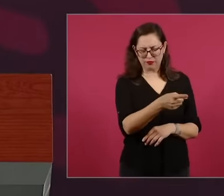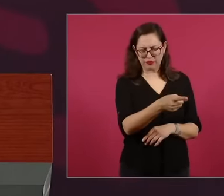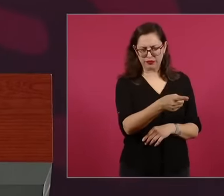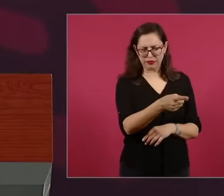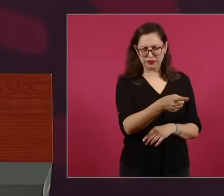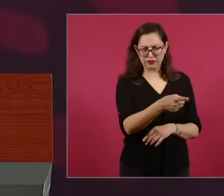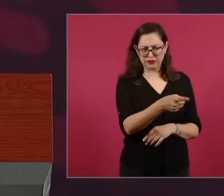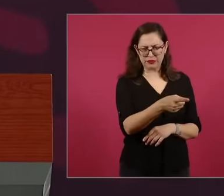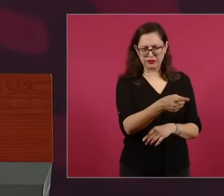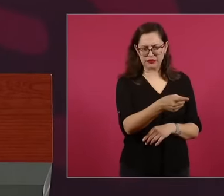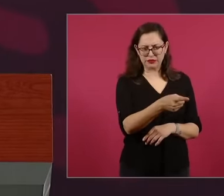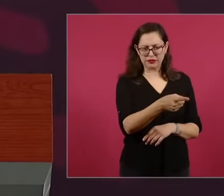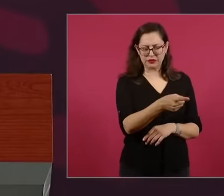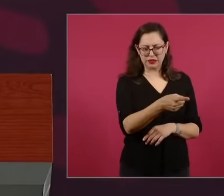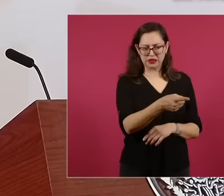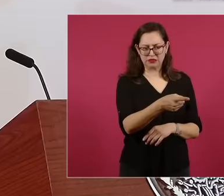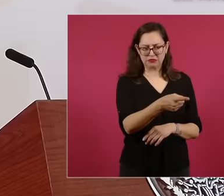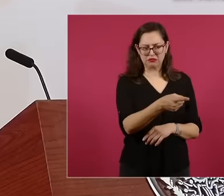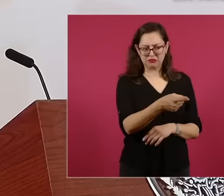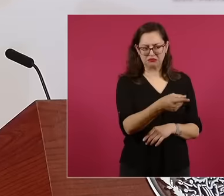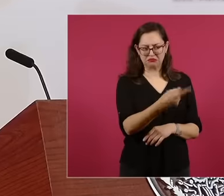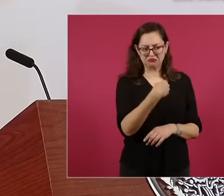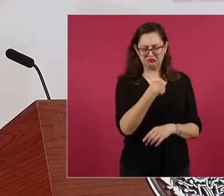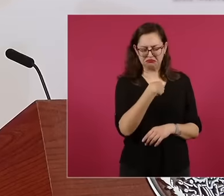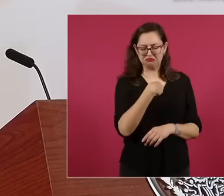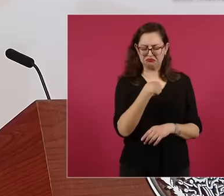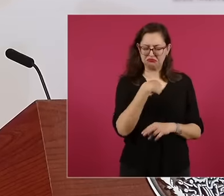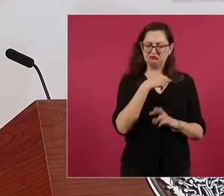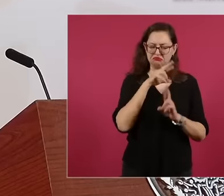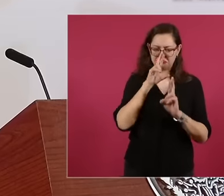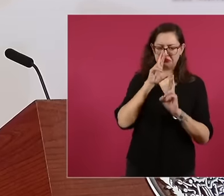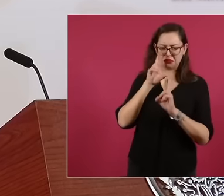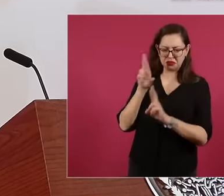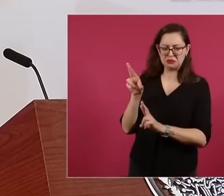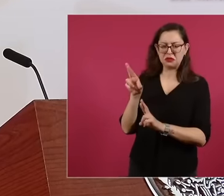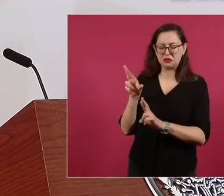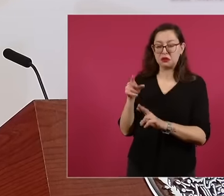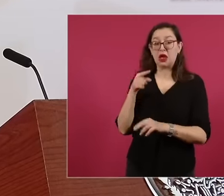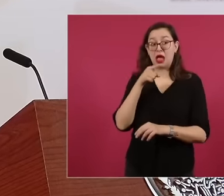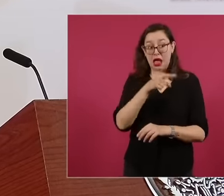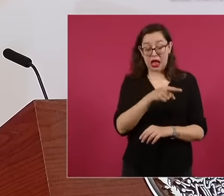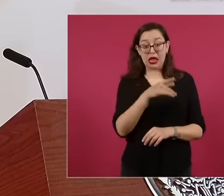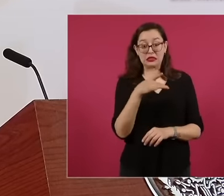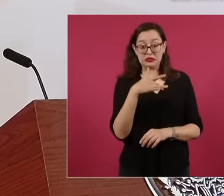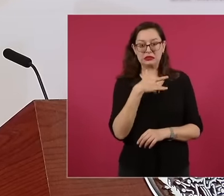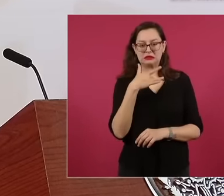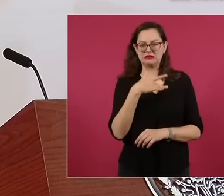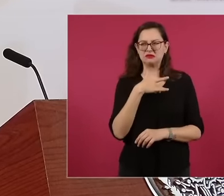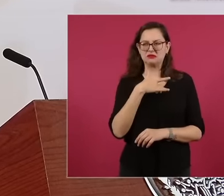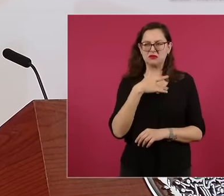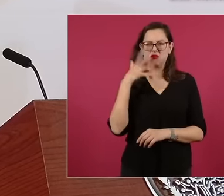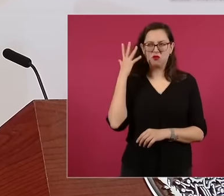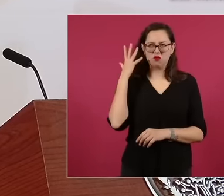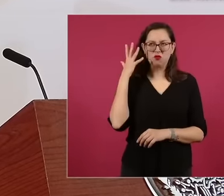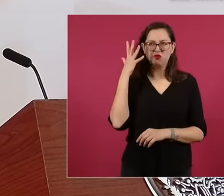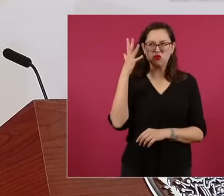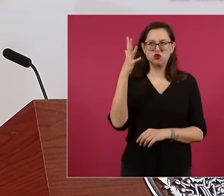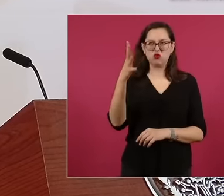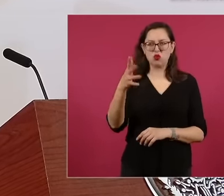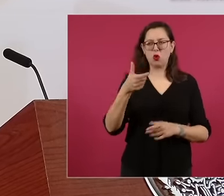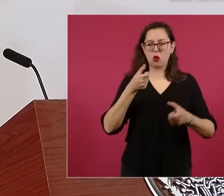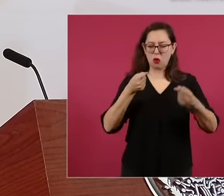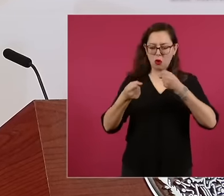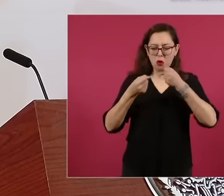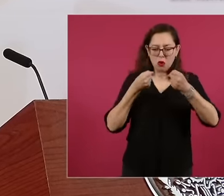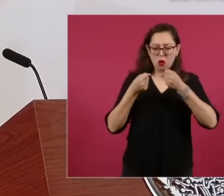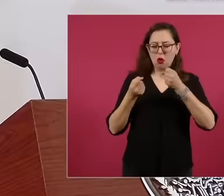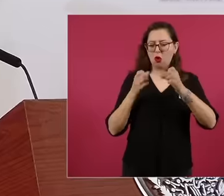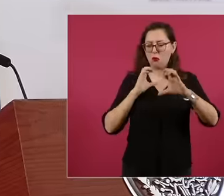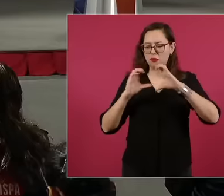conceive of what we are experiencing. Maybe not like that, but he knew, because he was an